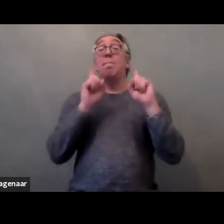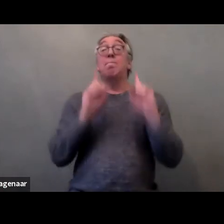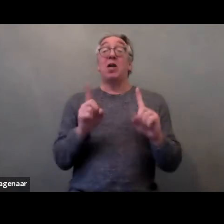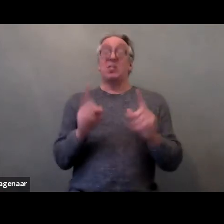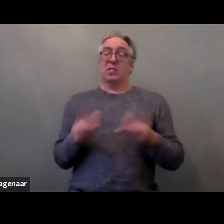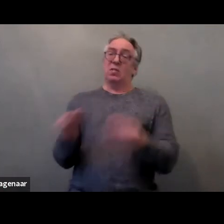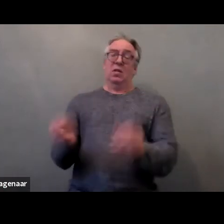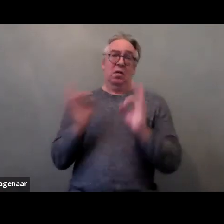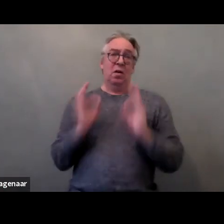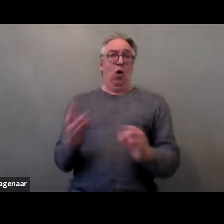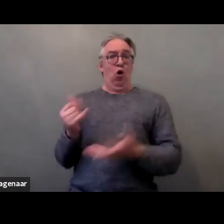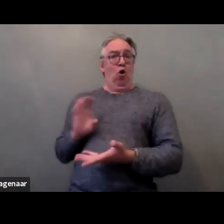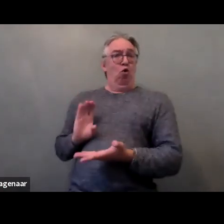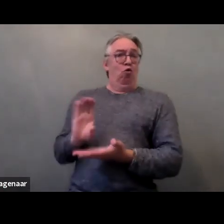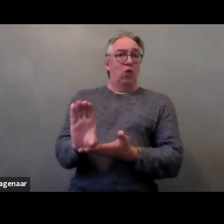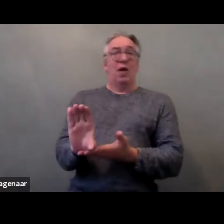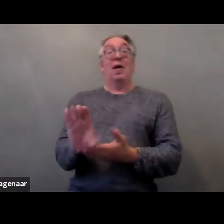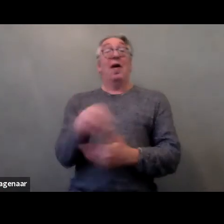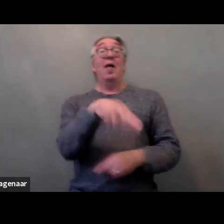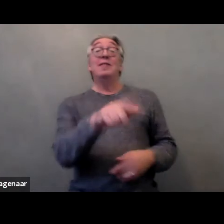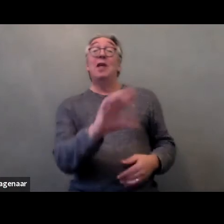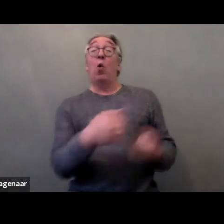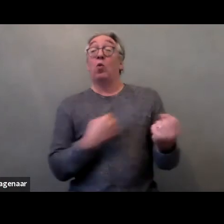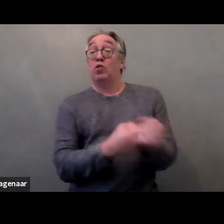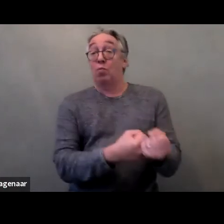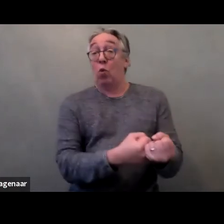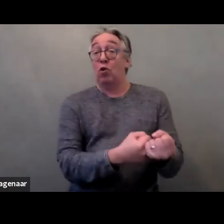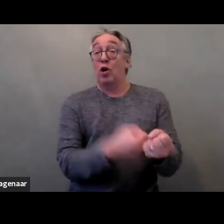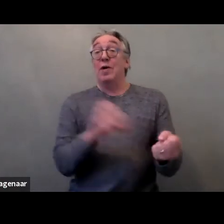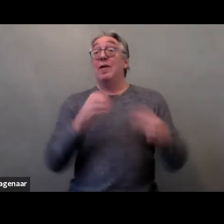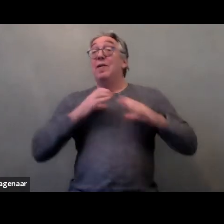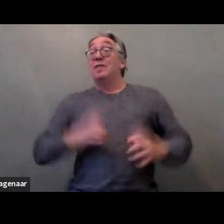support to NGOs and Civil Society. And particularly important is